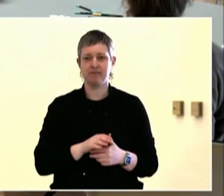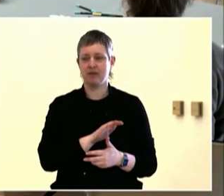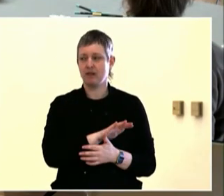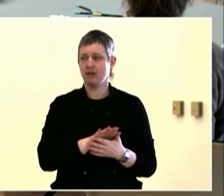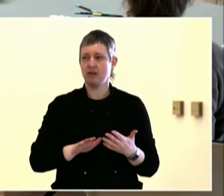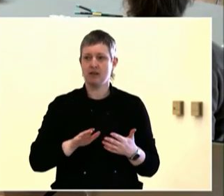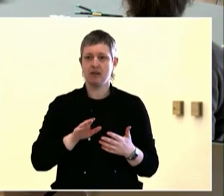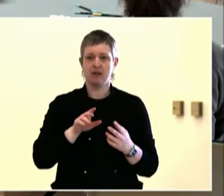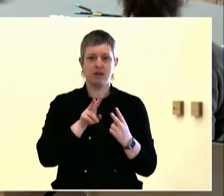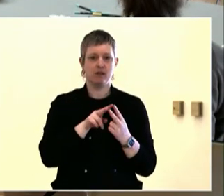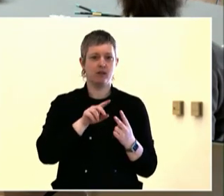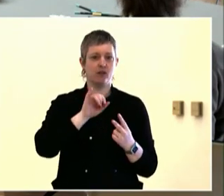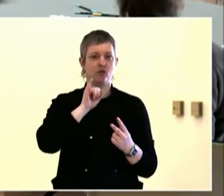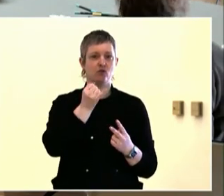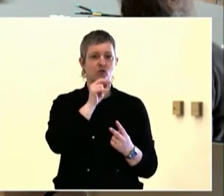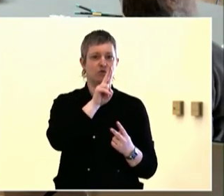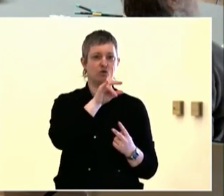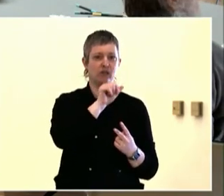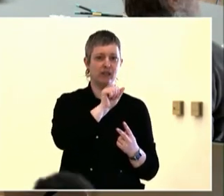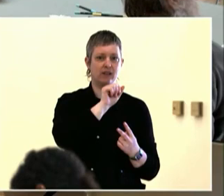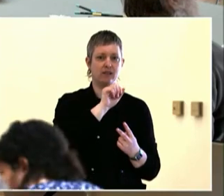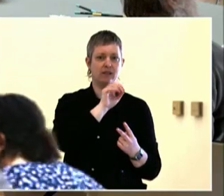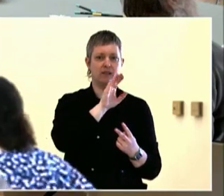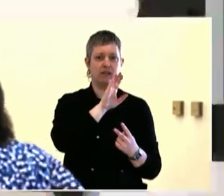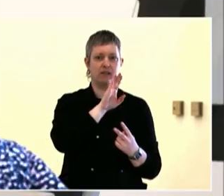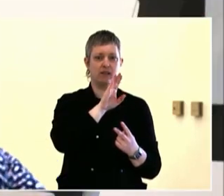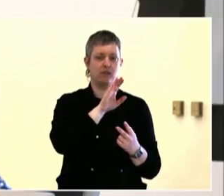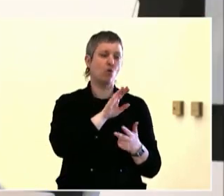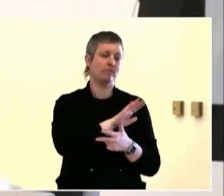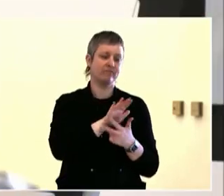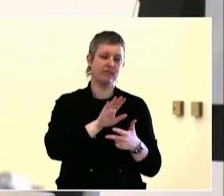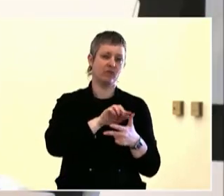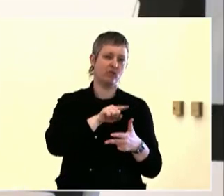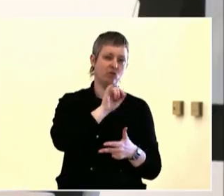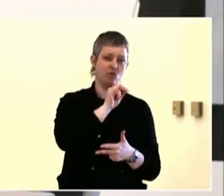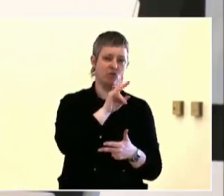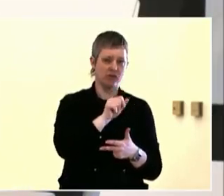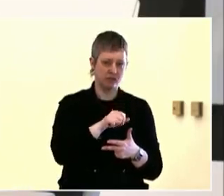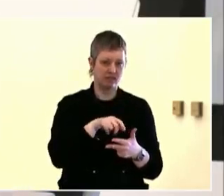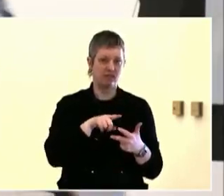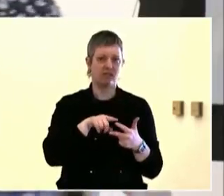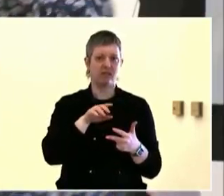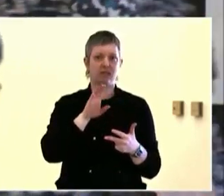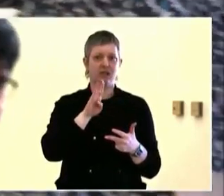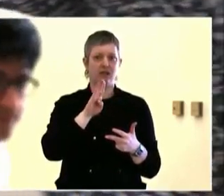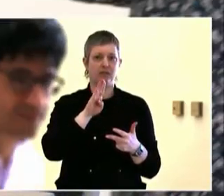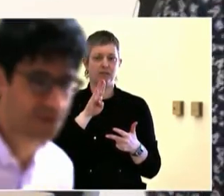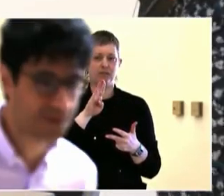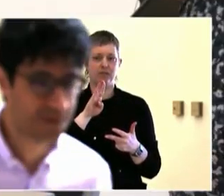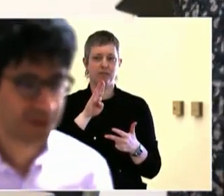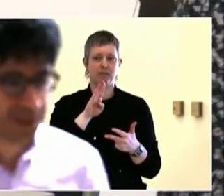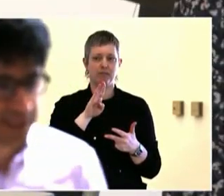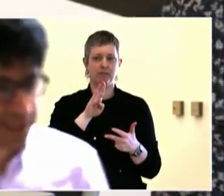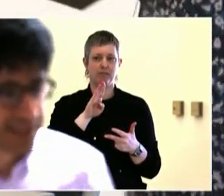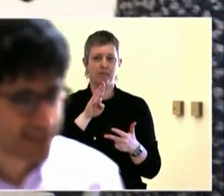Good morning, everyone. This is Isabel, pronouns she-her-hers, I work with the